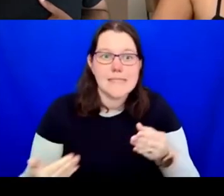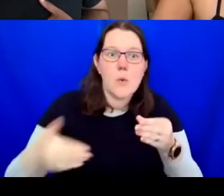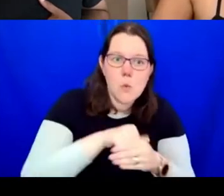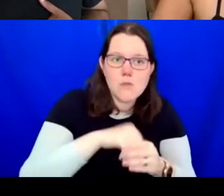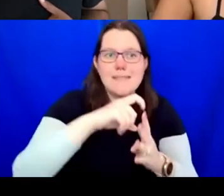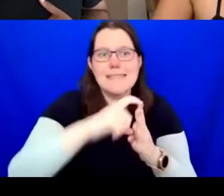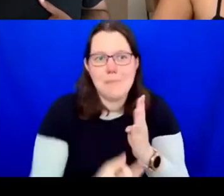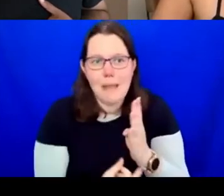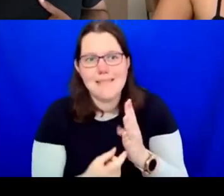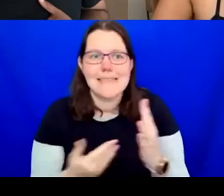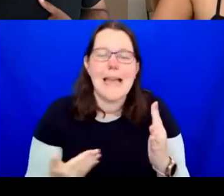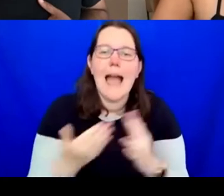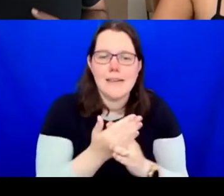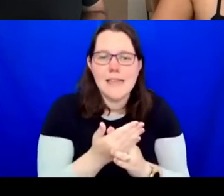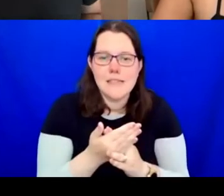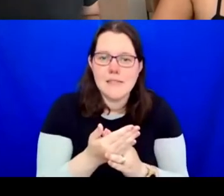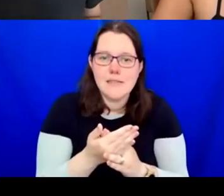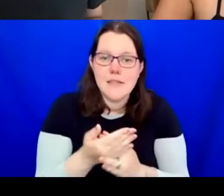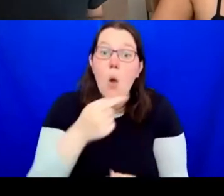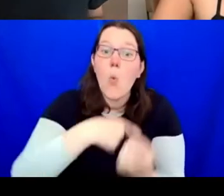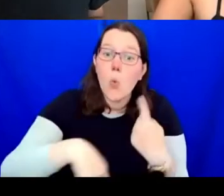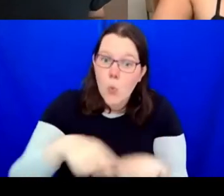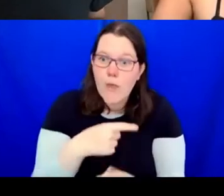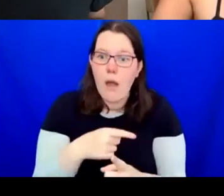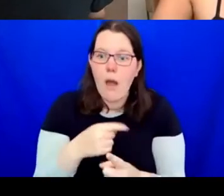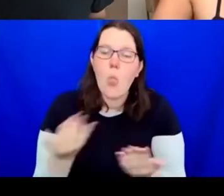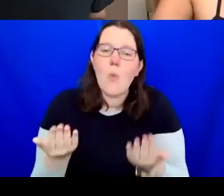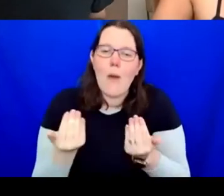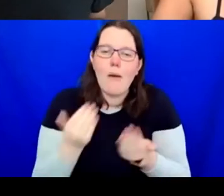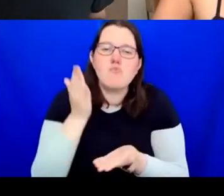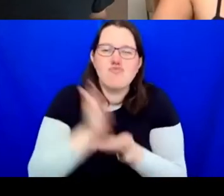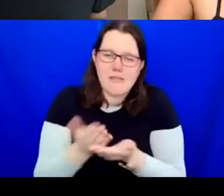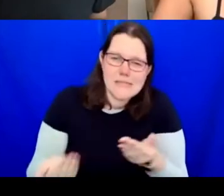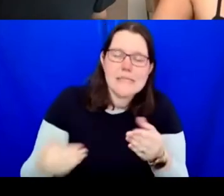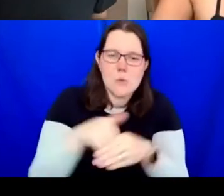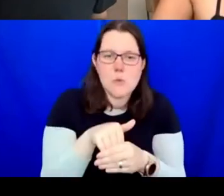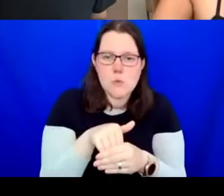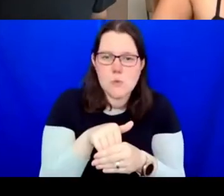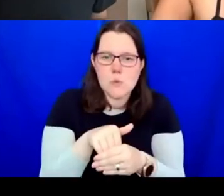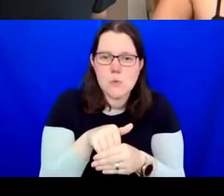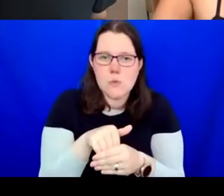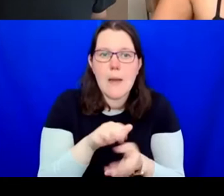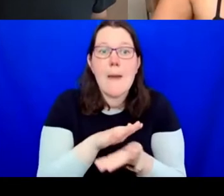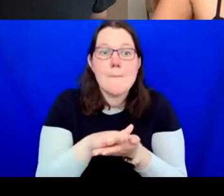of the Wellcome Trust so we have significant budgets to put towards change, culture change,